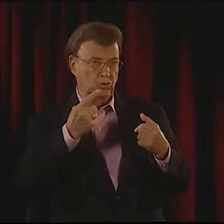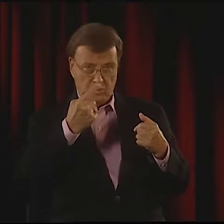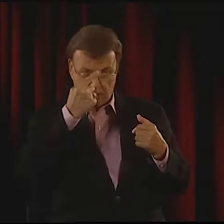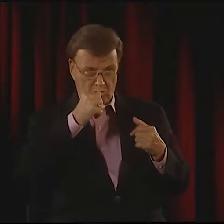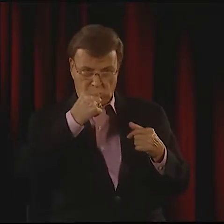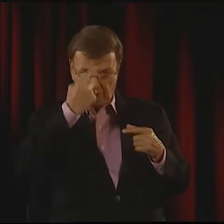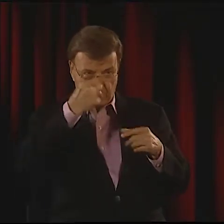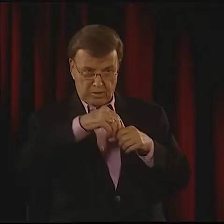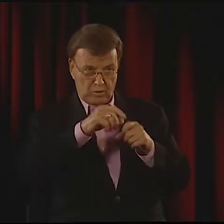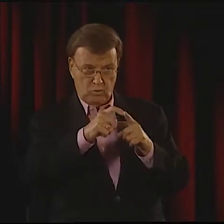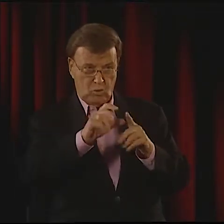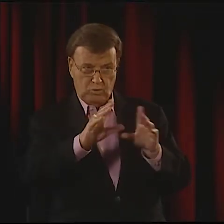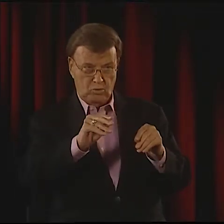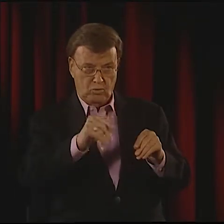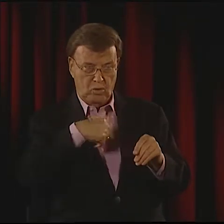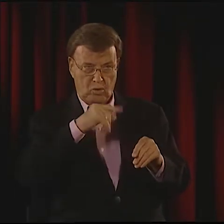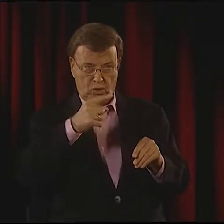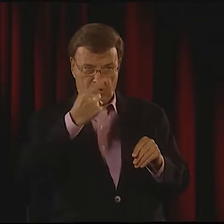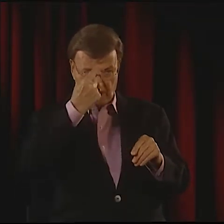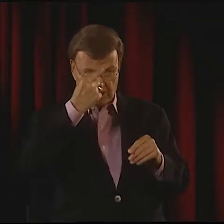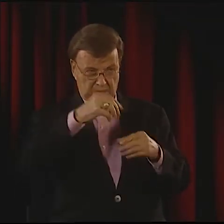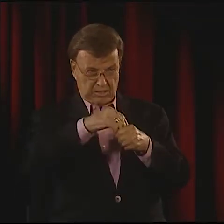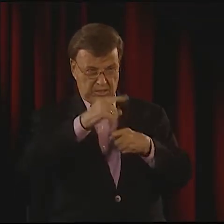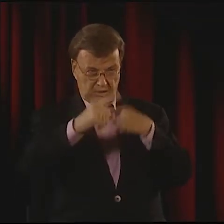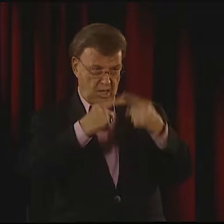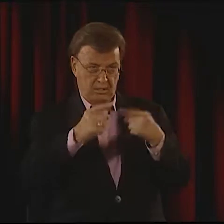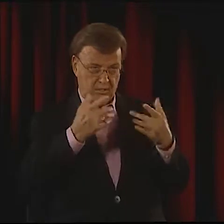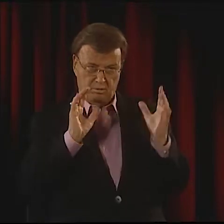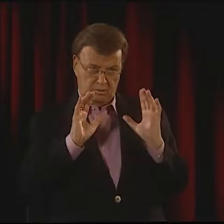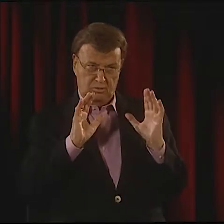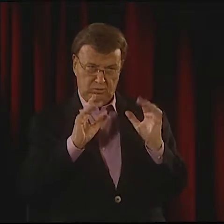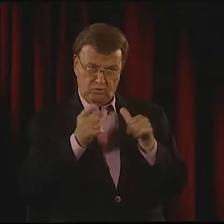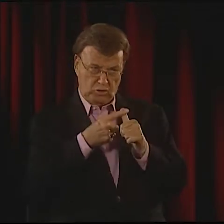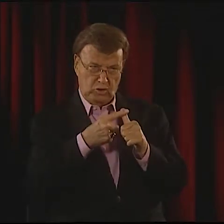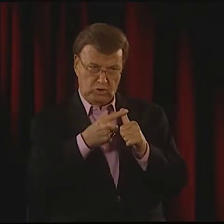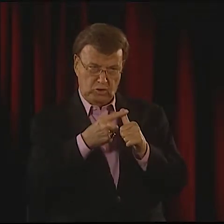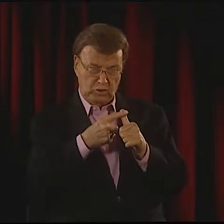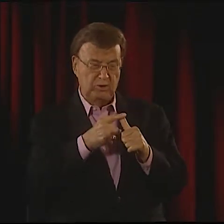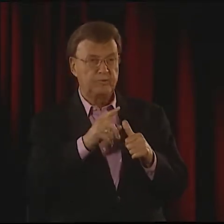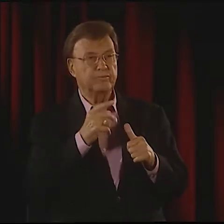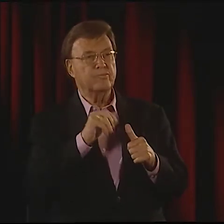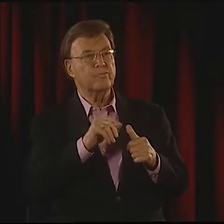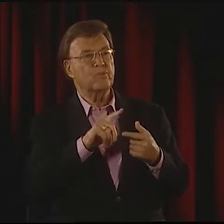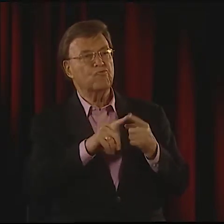NO. NO. I DON'T THINK FIRST IN WORDS.